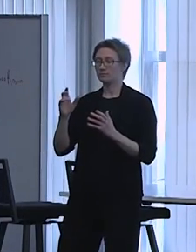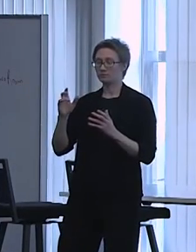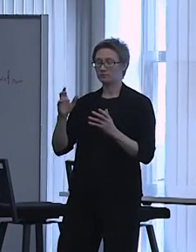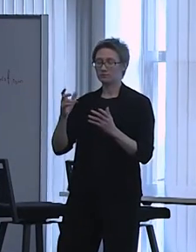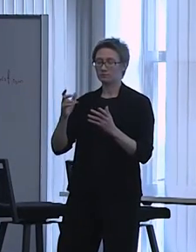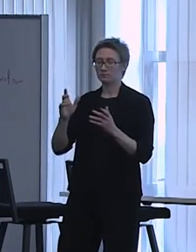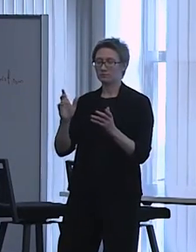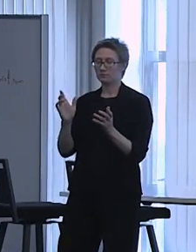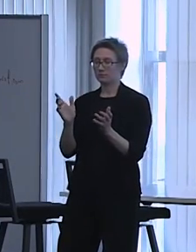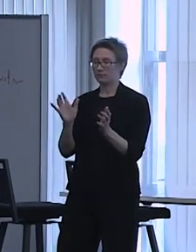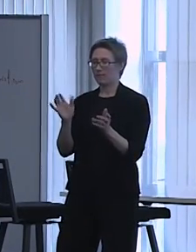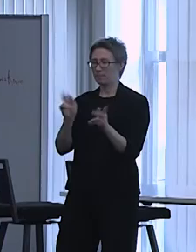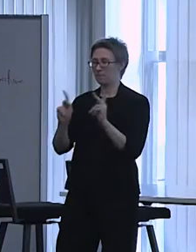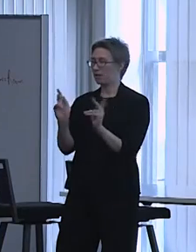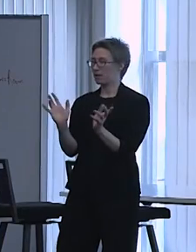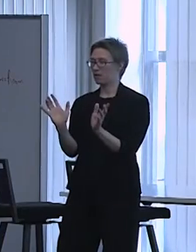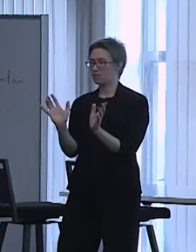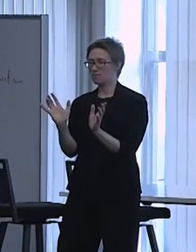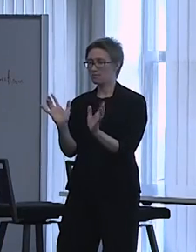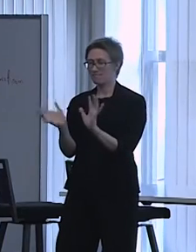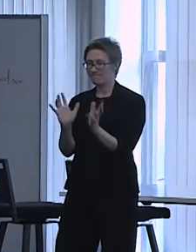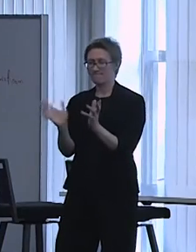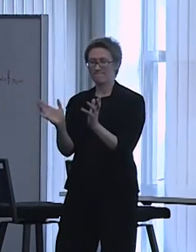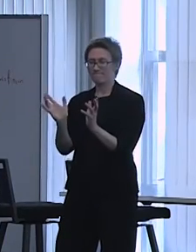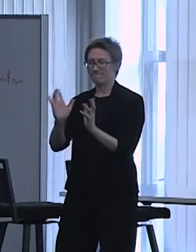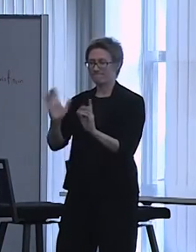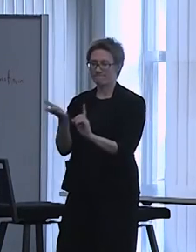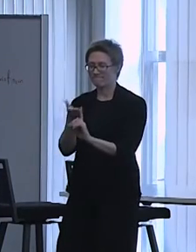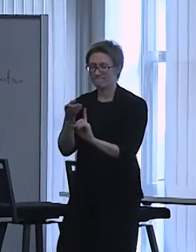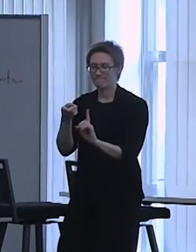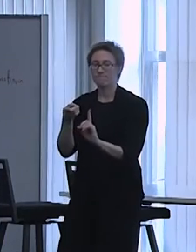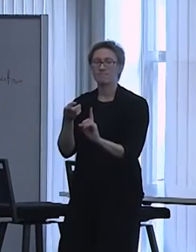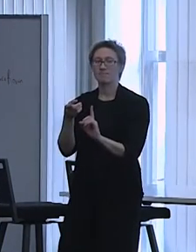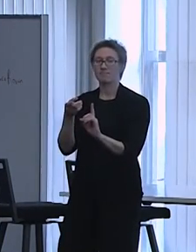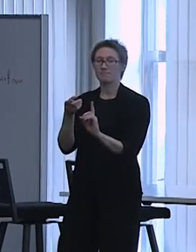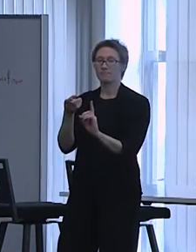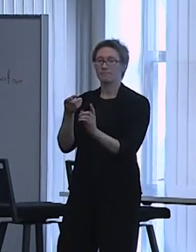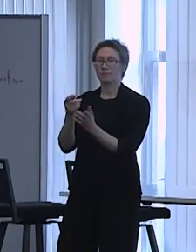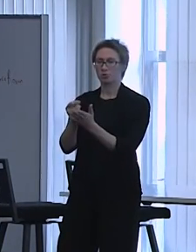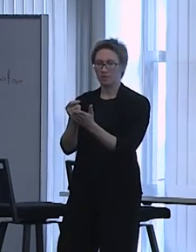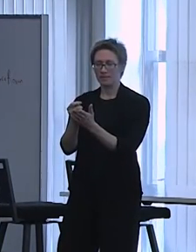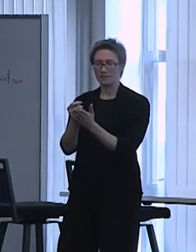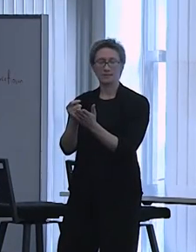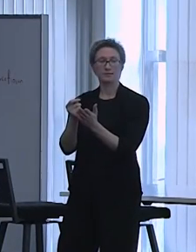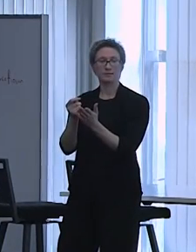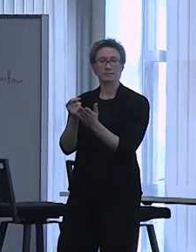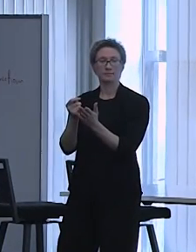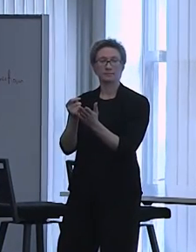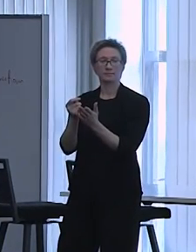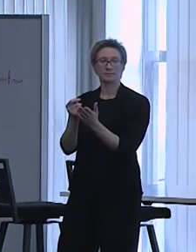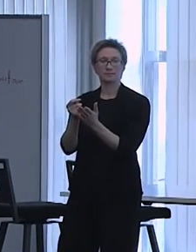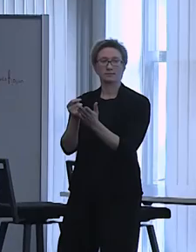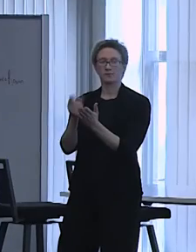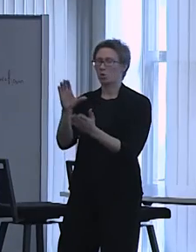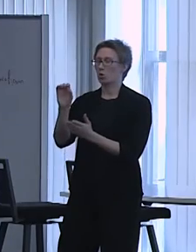This background has led Shain to be involved in disability justice advocacy for the past seven years.